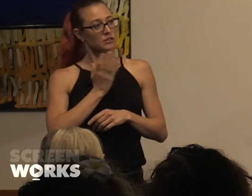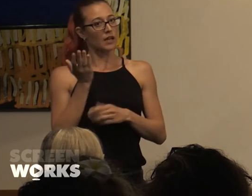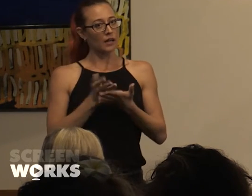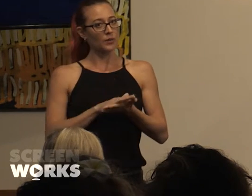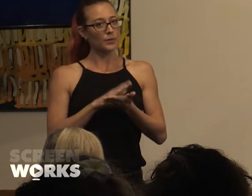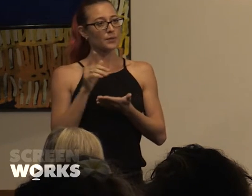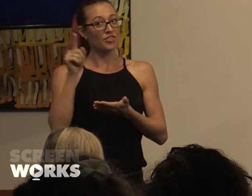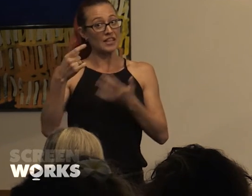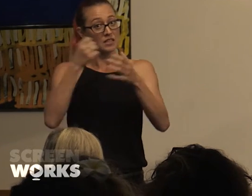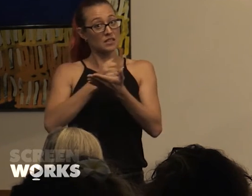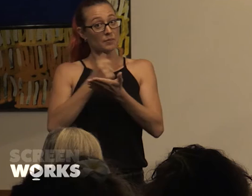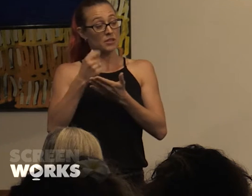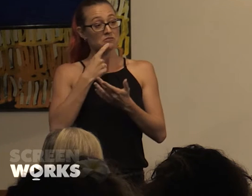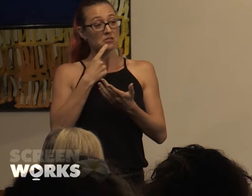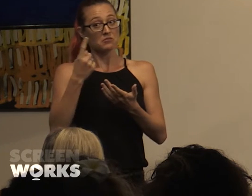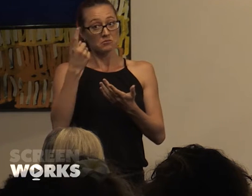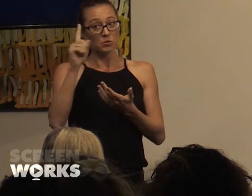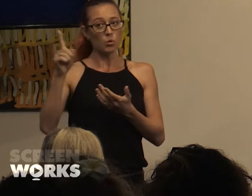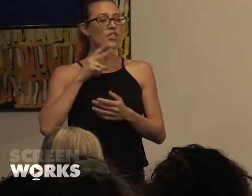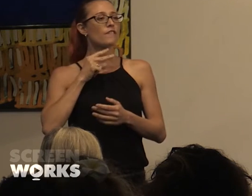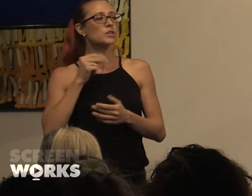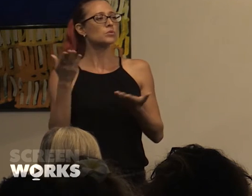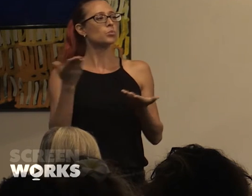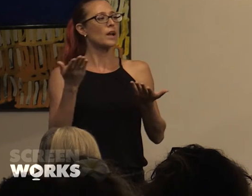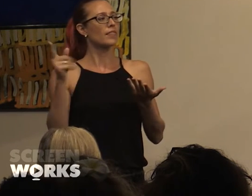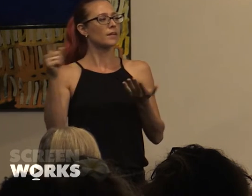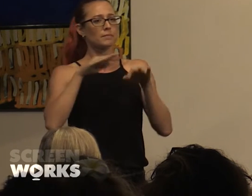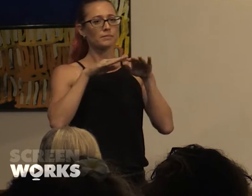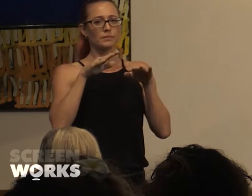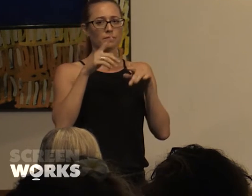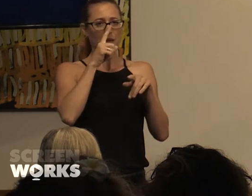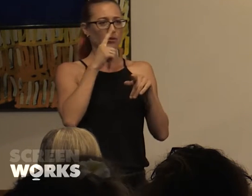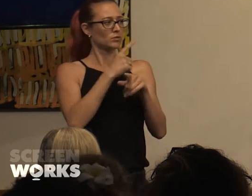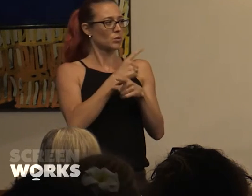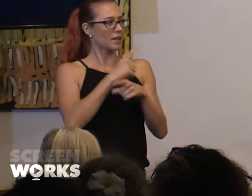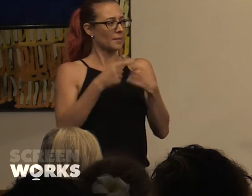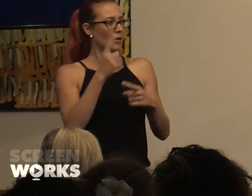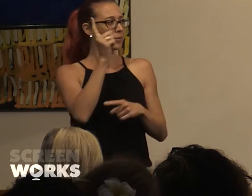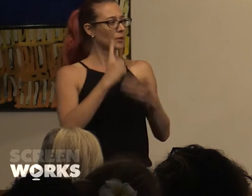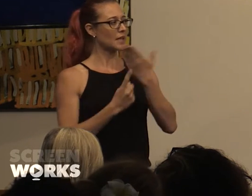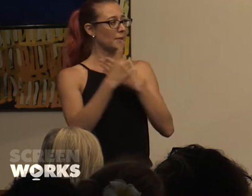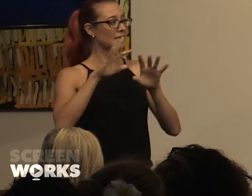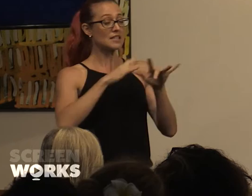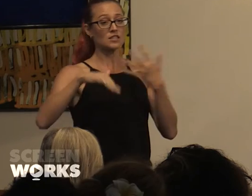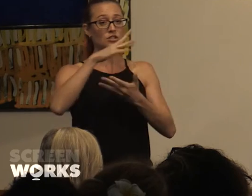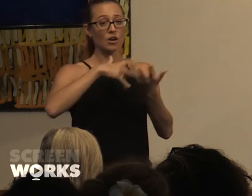statistic suggests. What are the voices? Where are the platforms for people to talk about what's going on in society and we really need to look at it